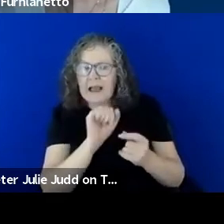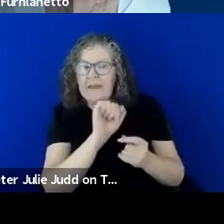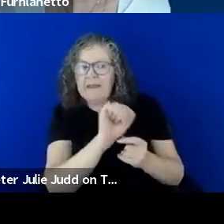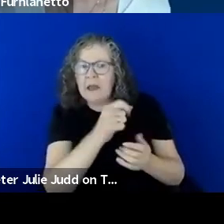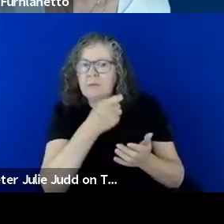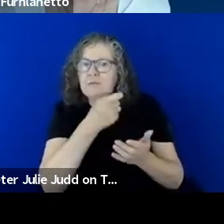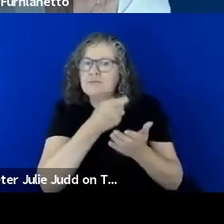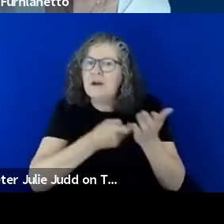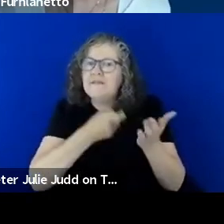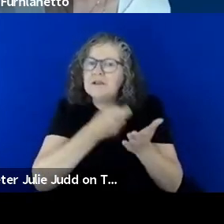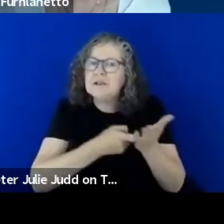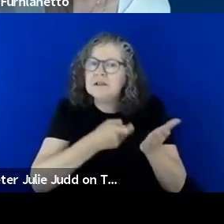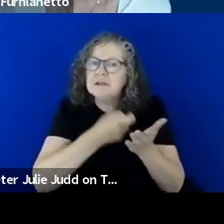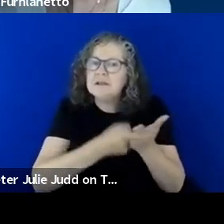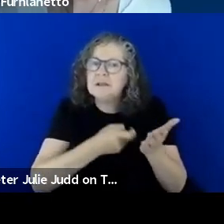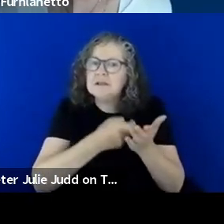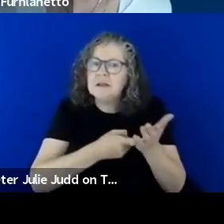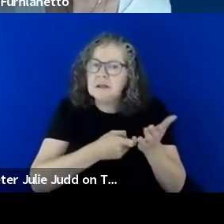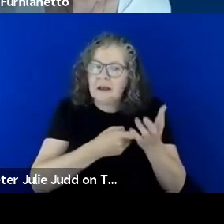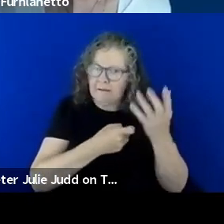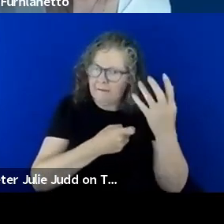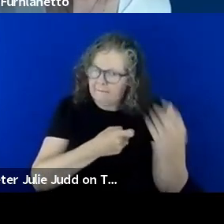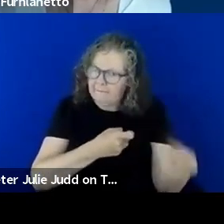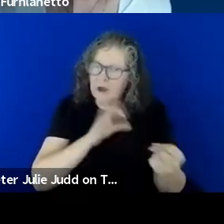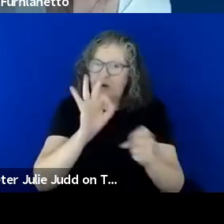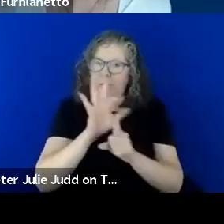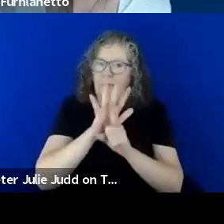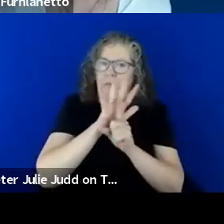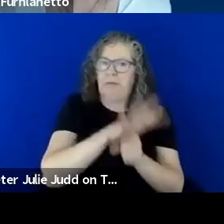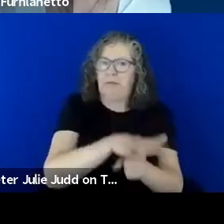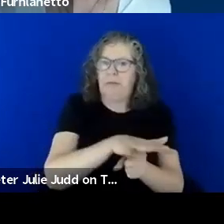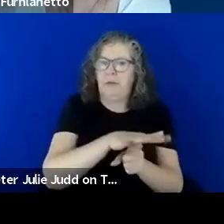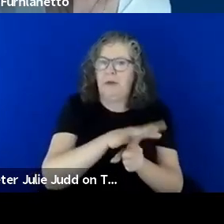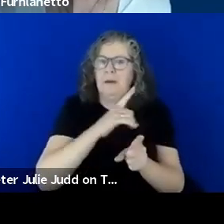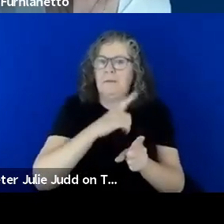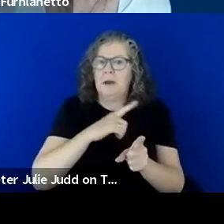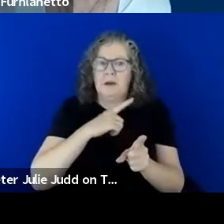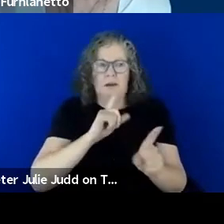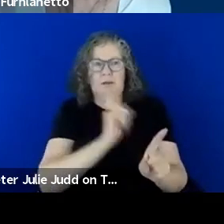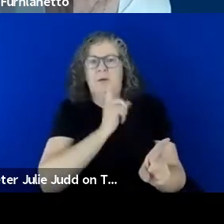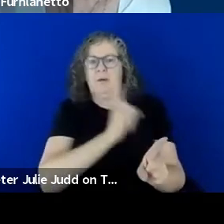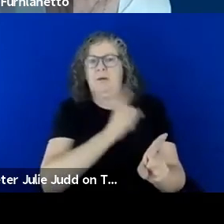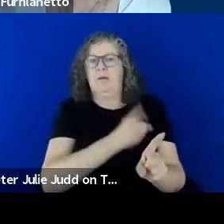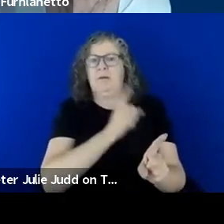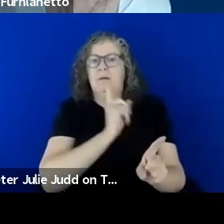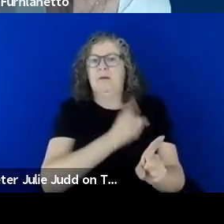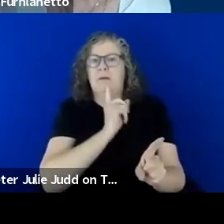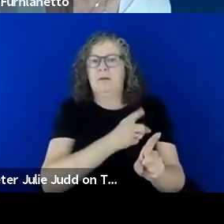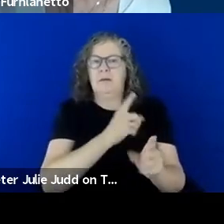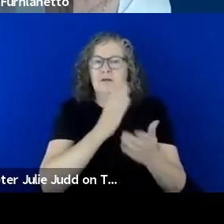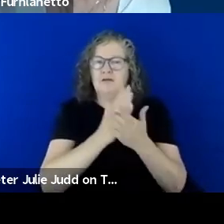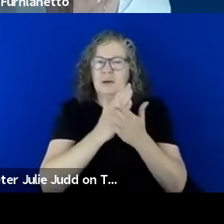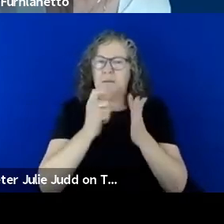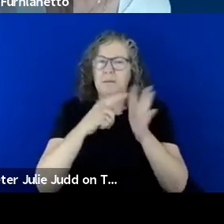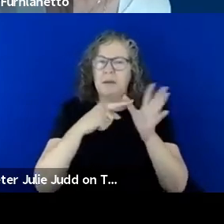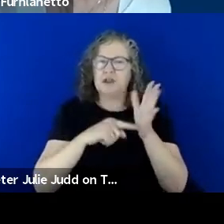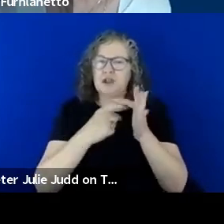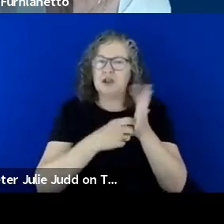is not undermined by someone parachuting in paternalistically and dropping a plan on them.